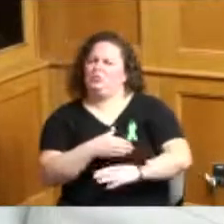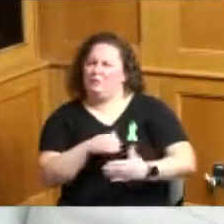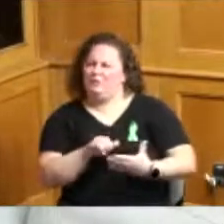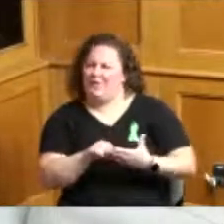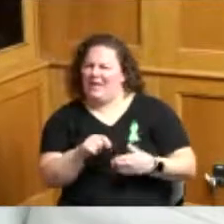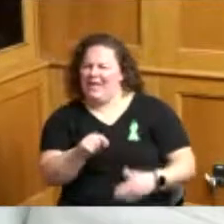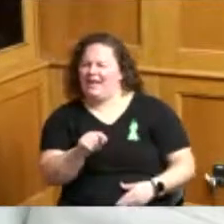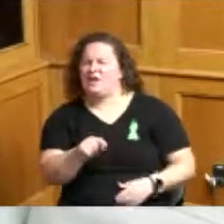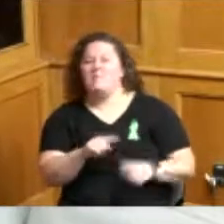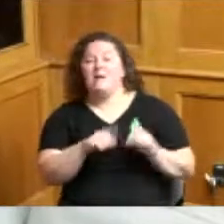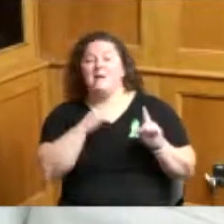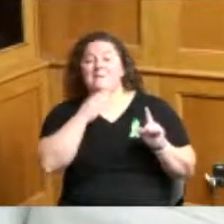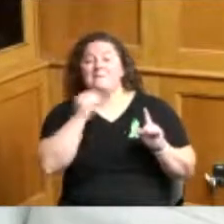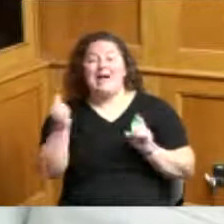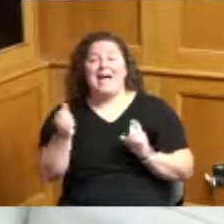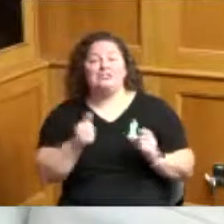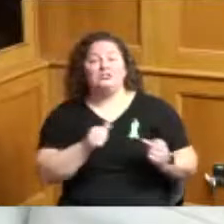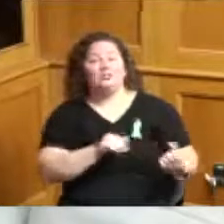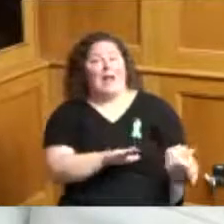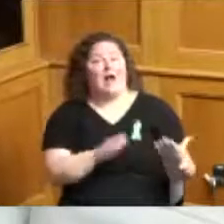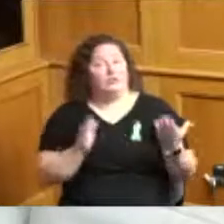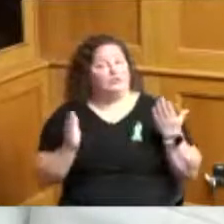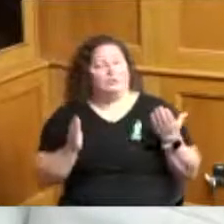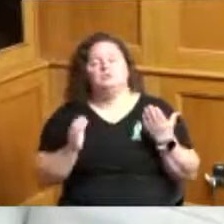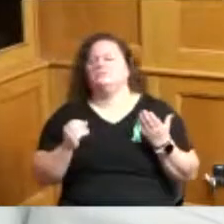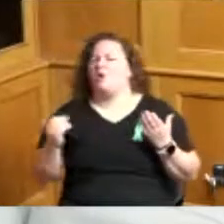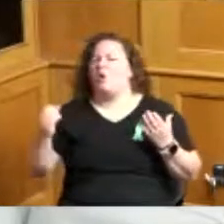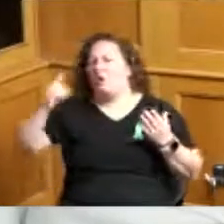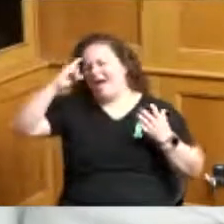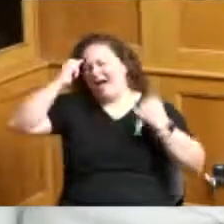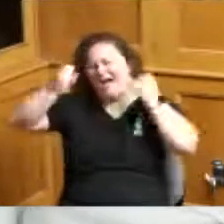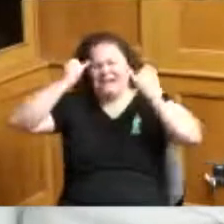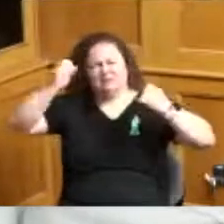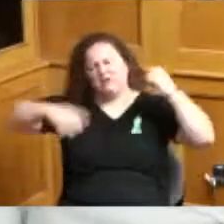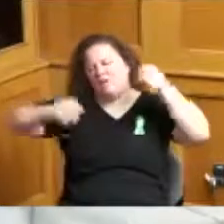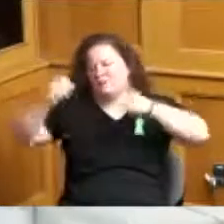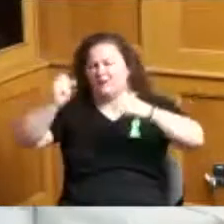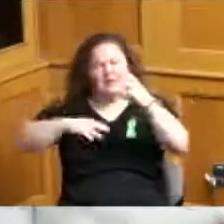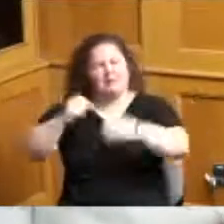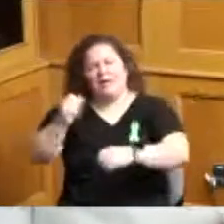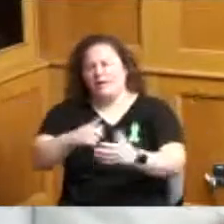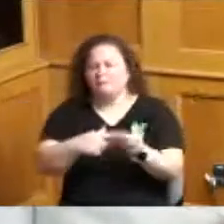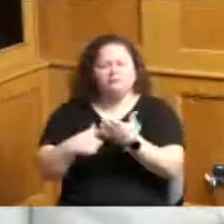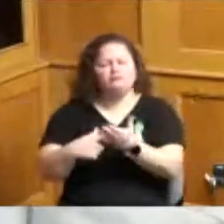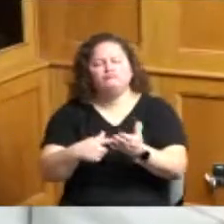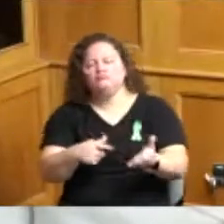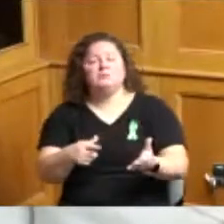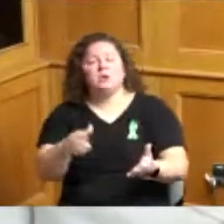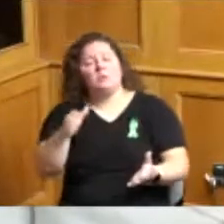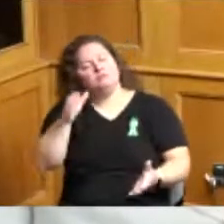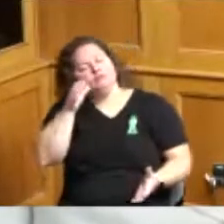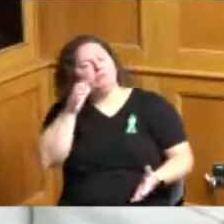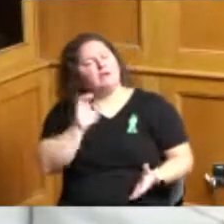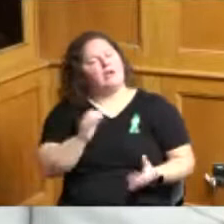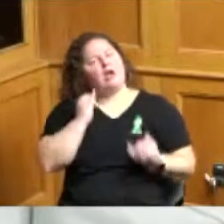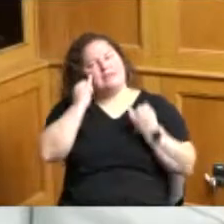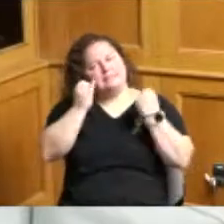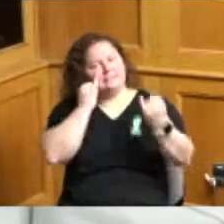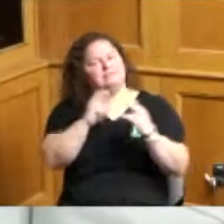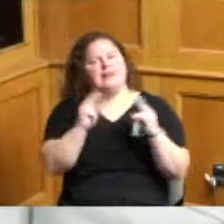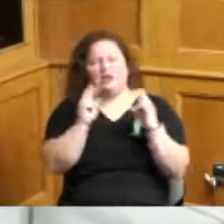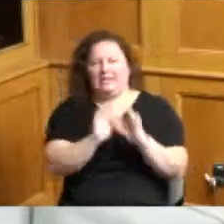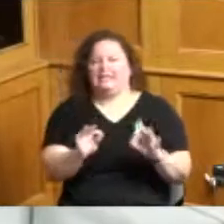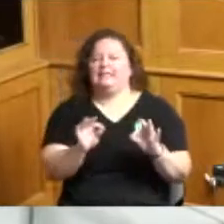and they've got some other ideas and so it was interesting hearing their ideas I've also asked